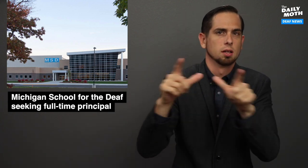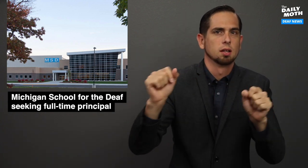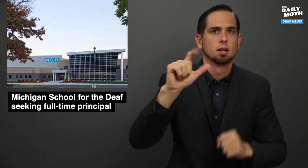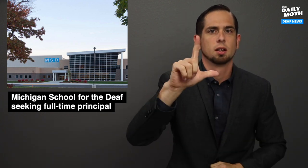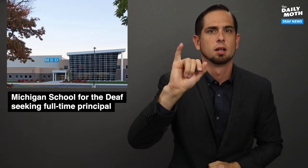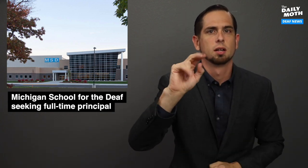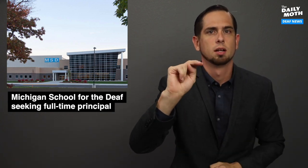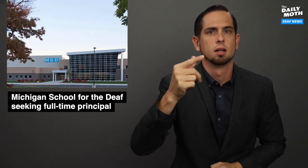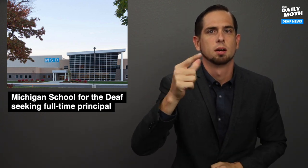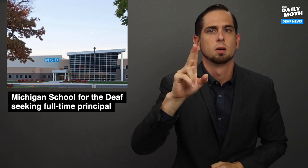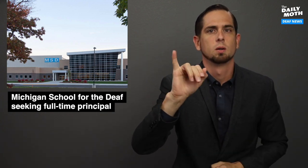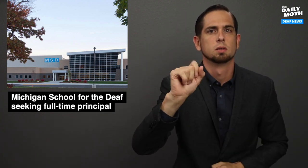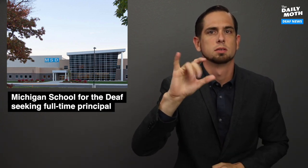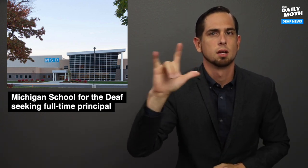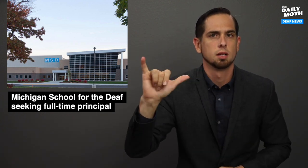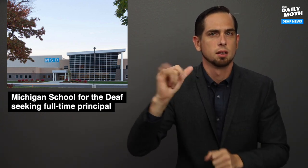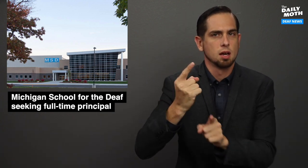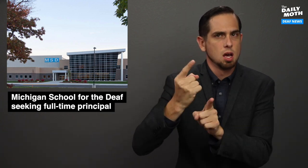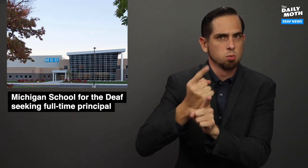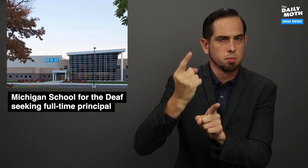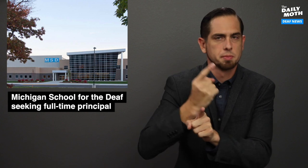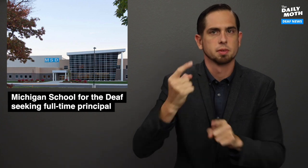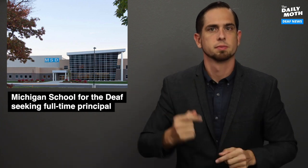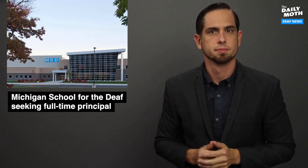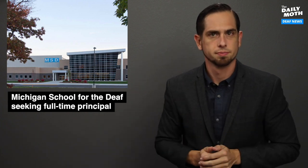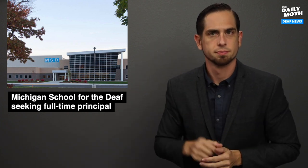linguistically appropriate.